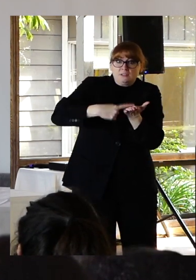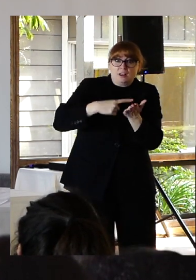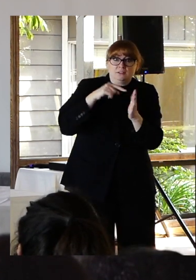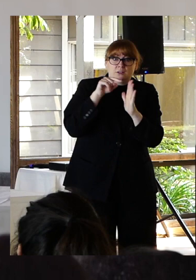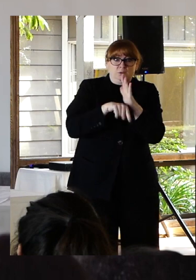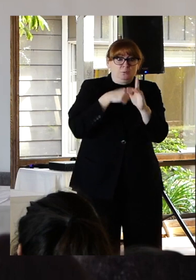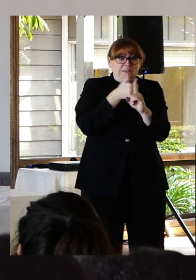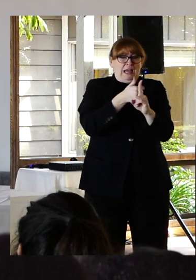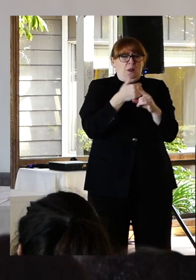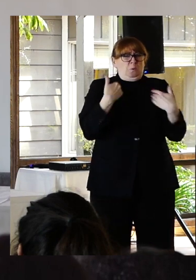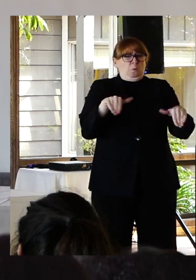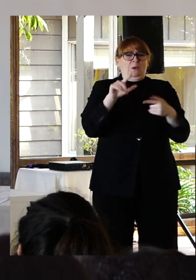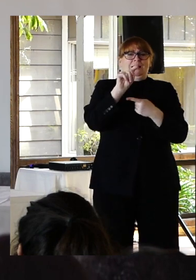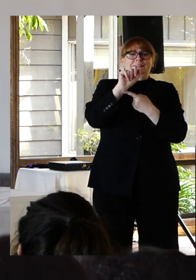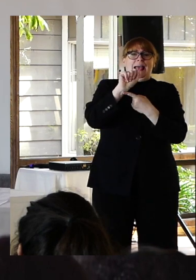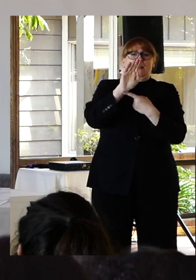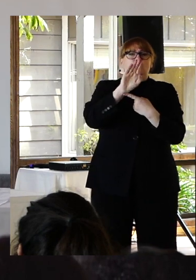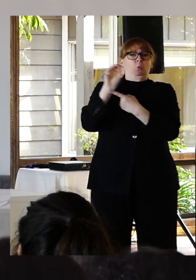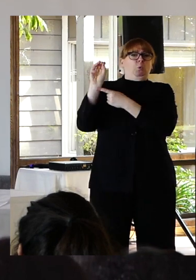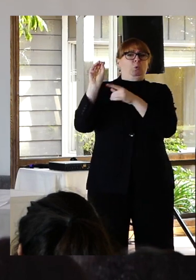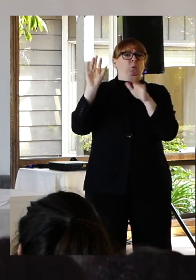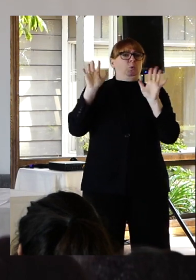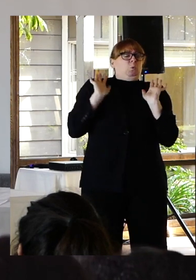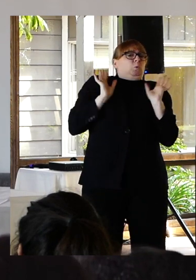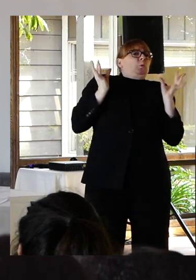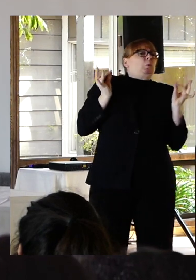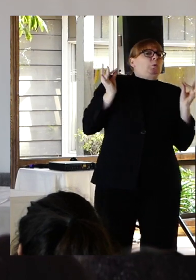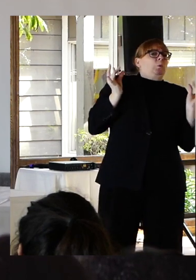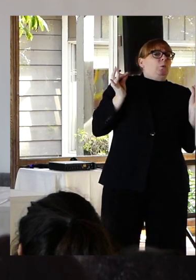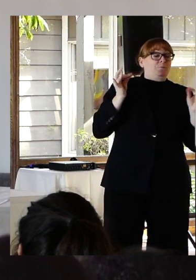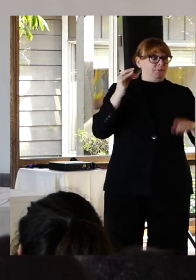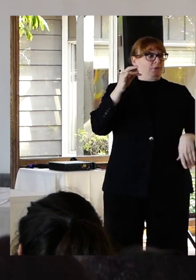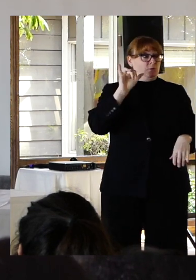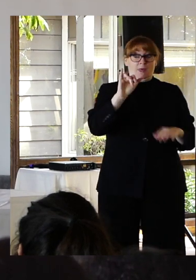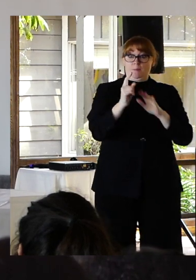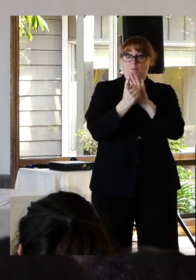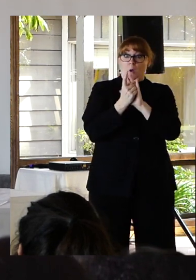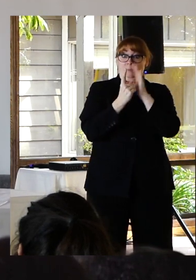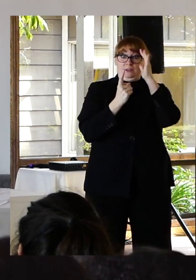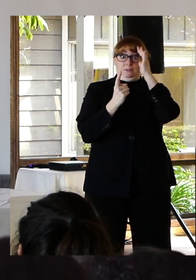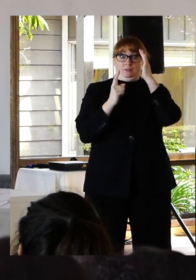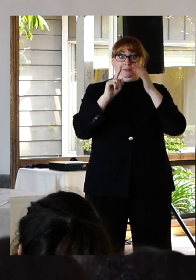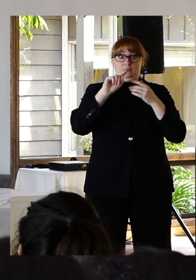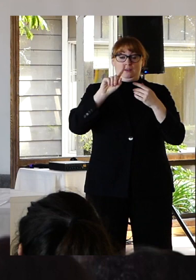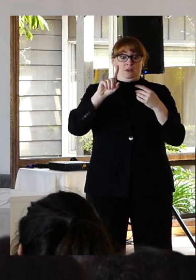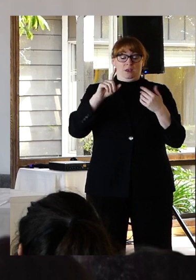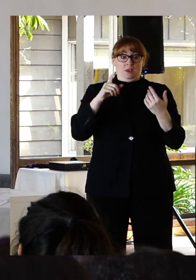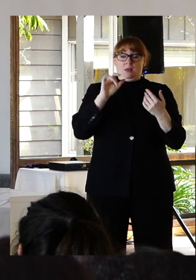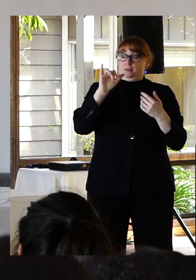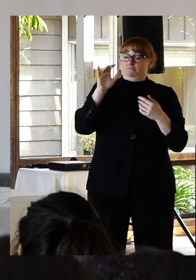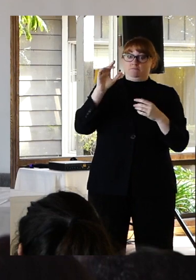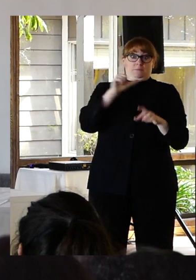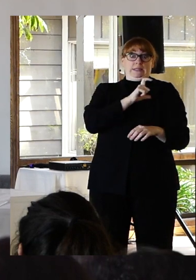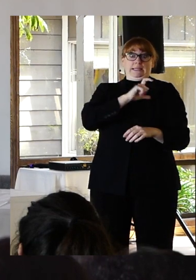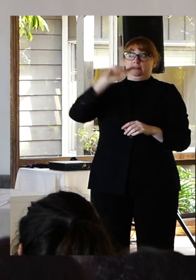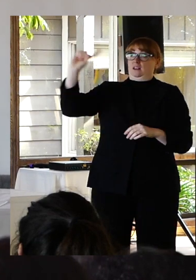I will be frank and say I expected very little from this man in a uniform on a bridge